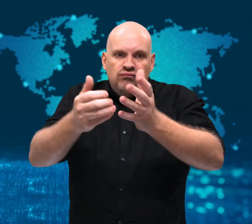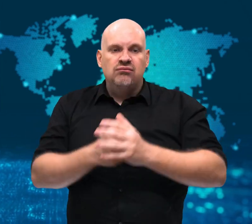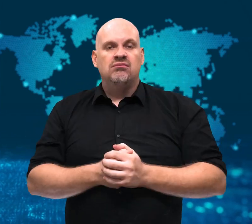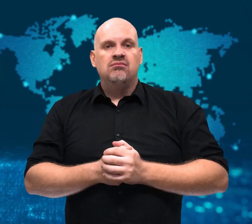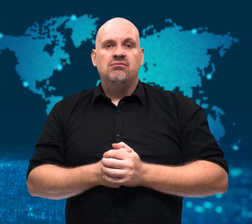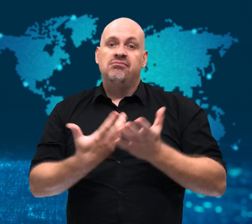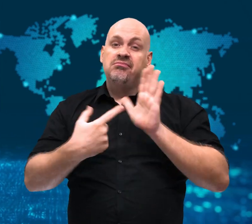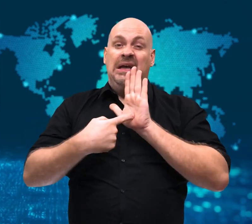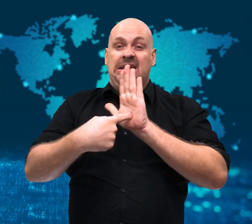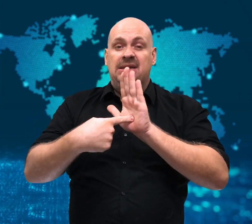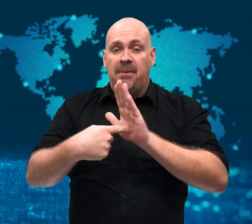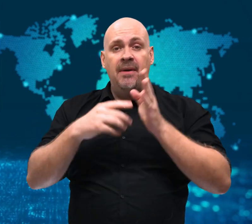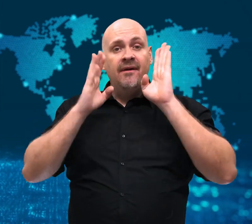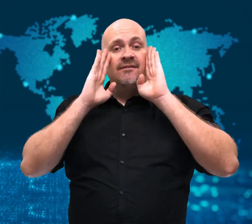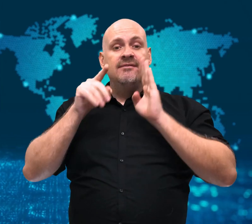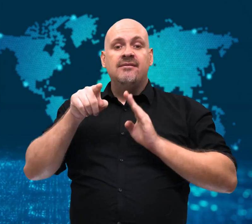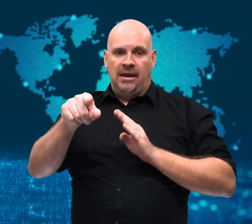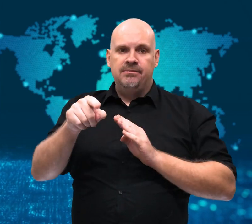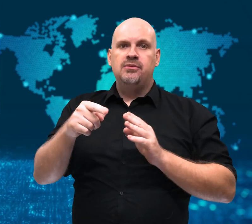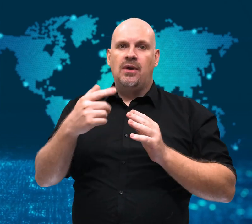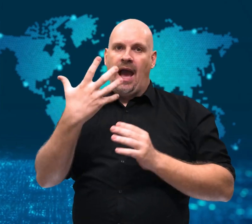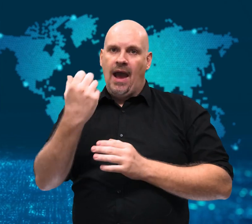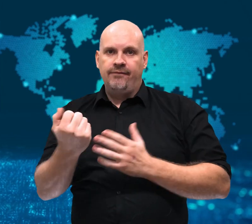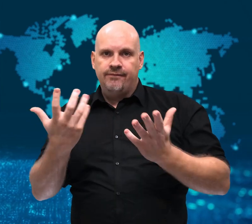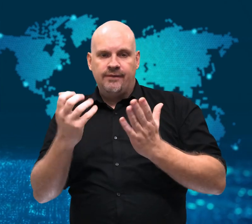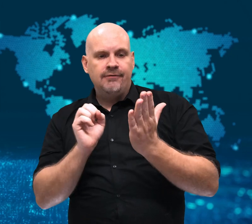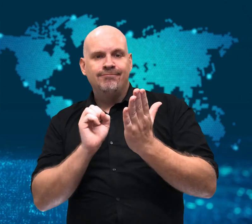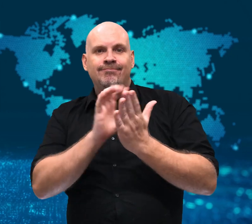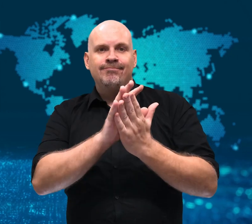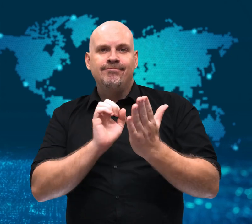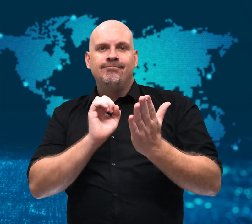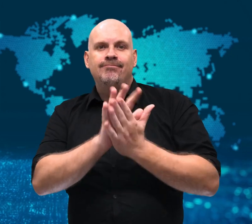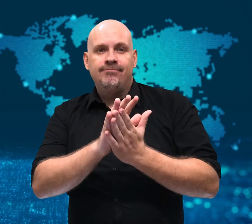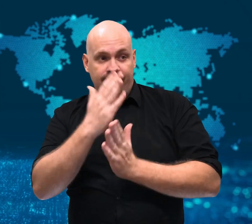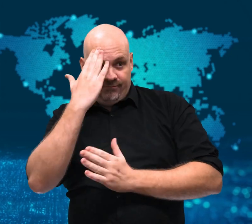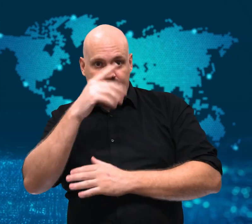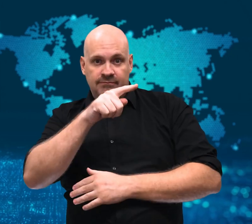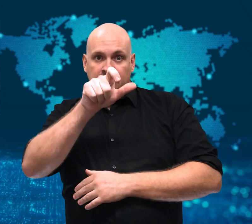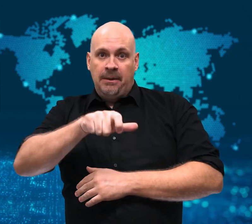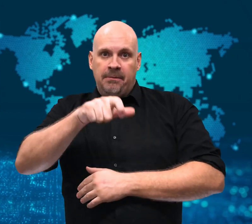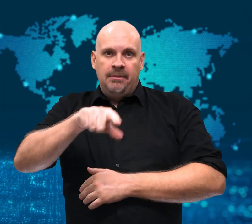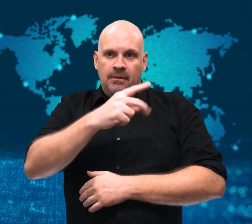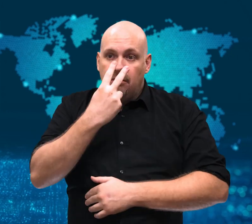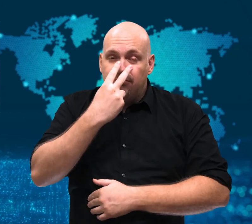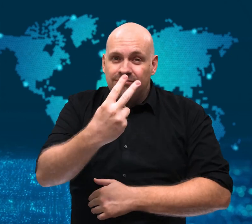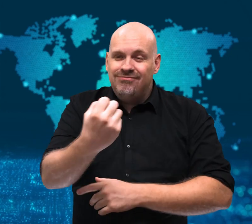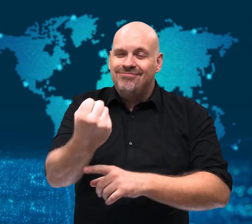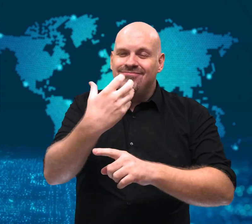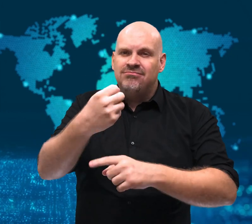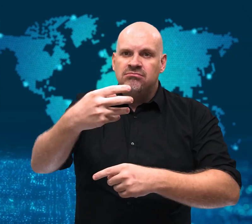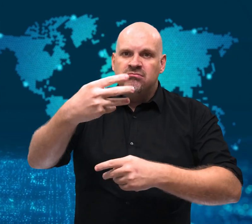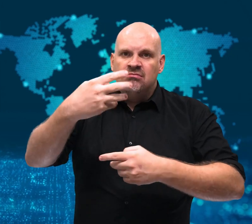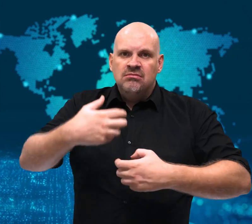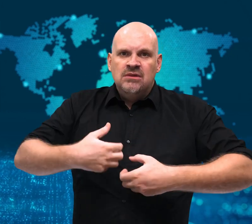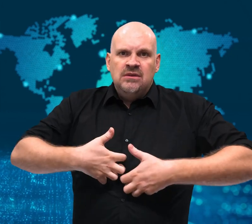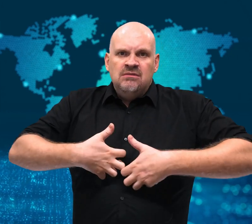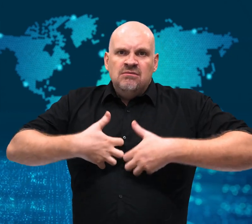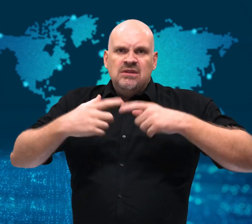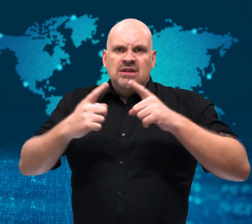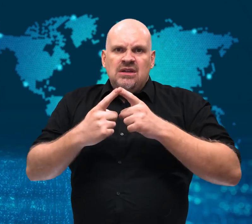angry because it keeps them engaged with the content.